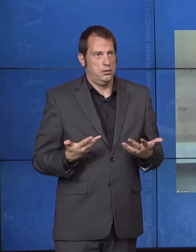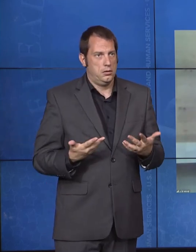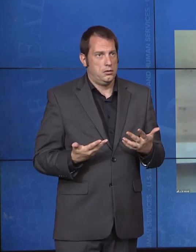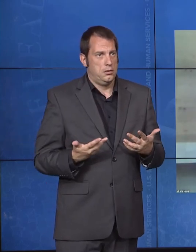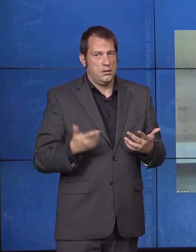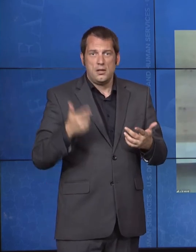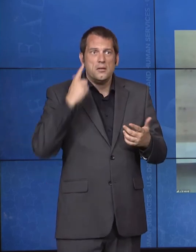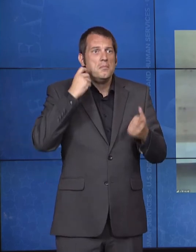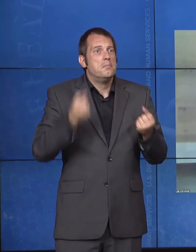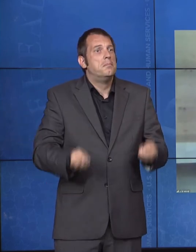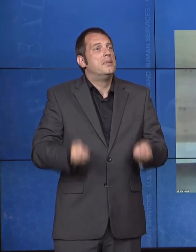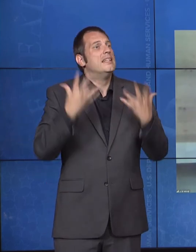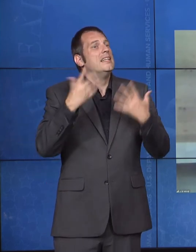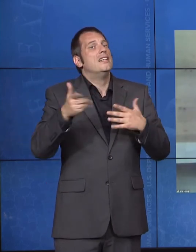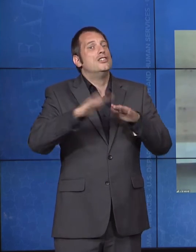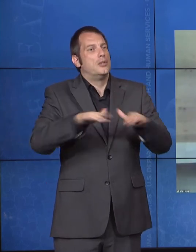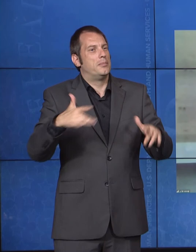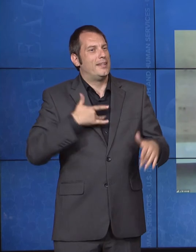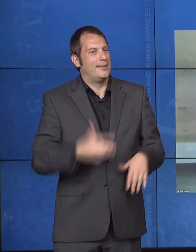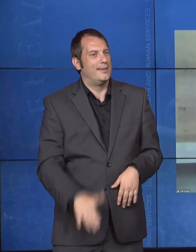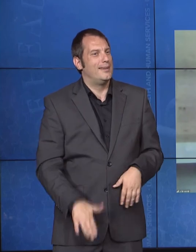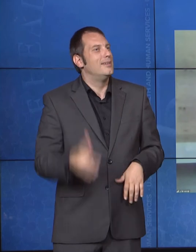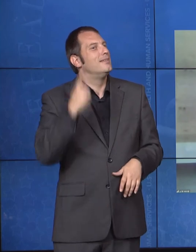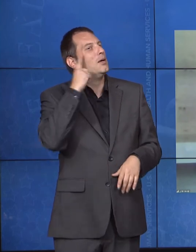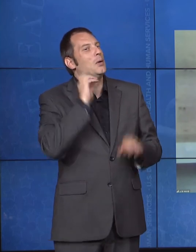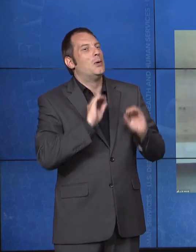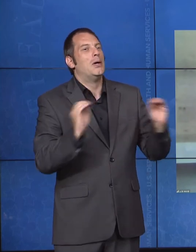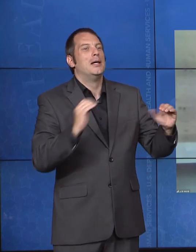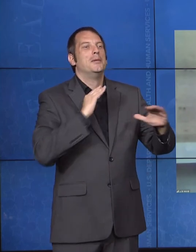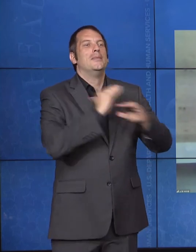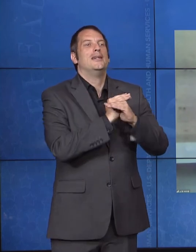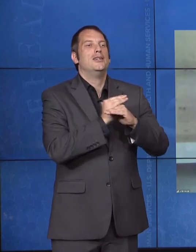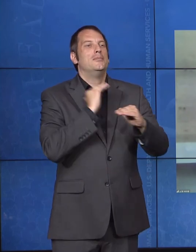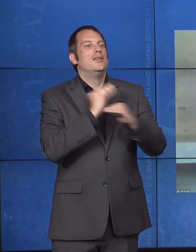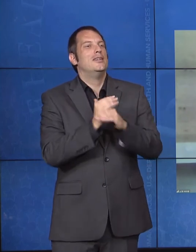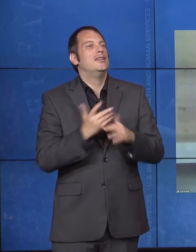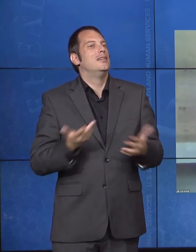not available to generations of people with disabilities before me.